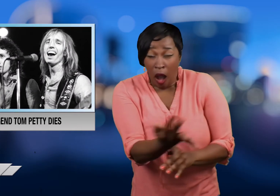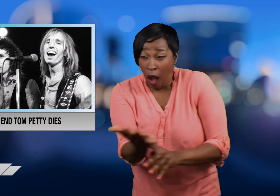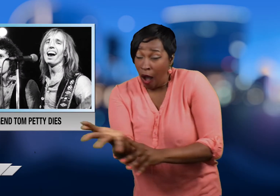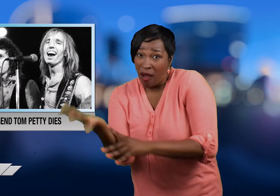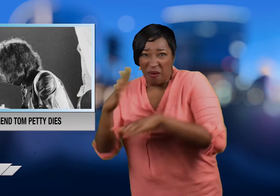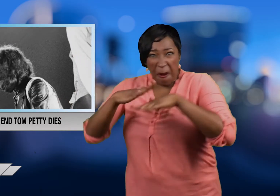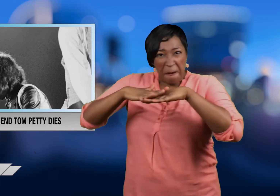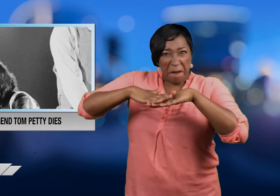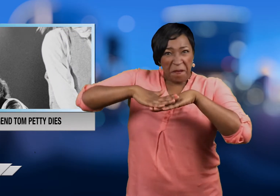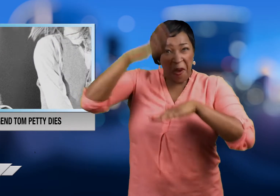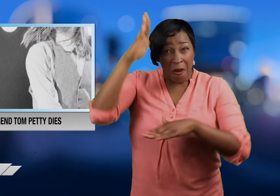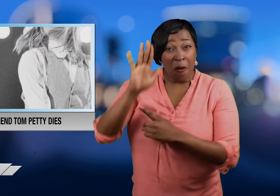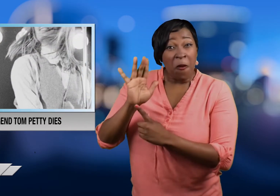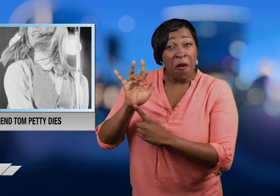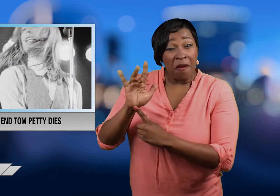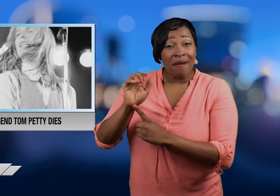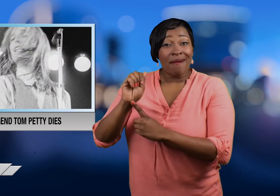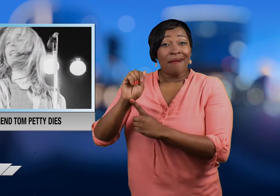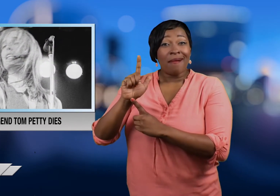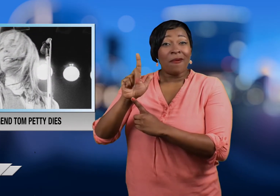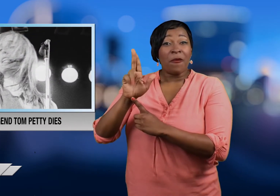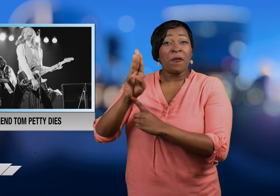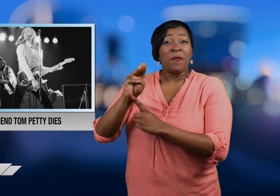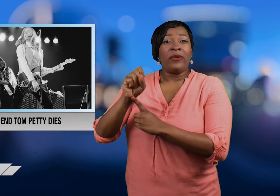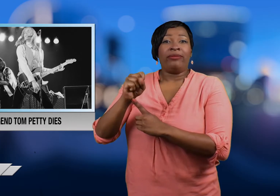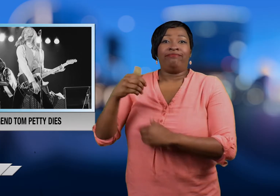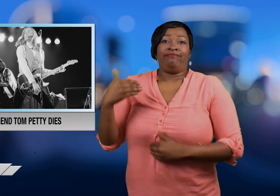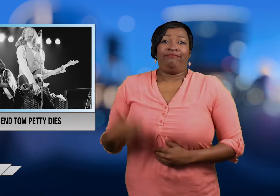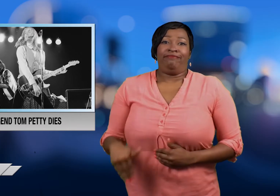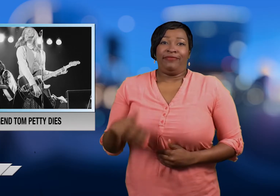more than of 25.